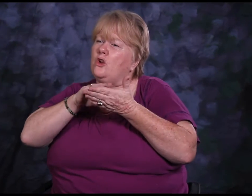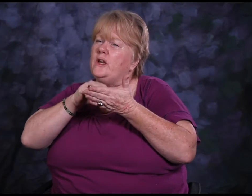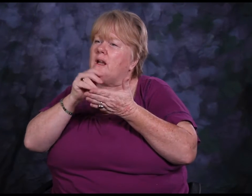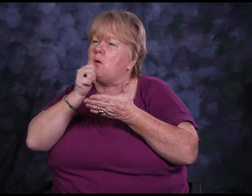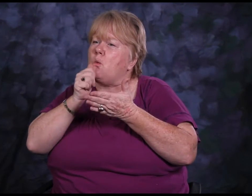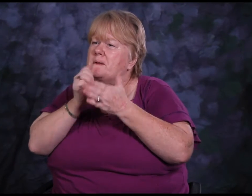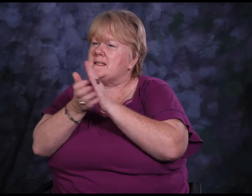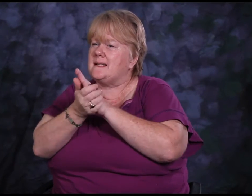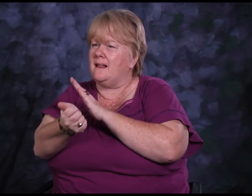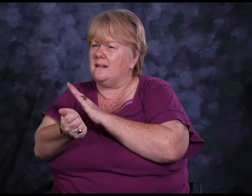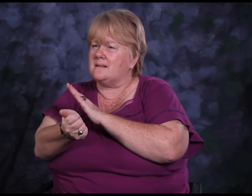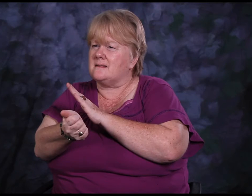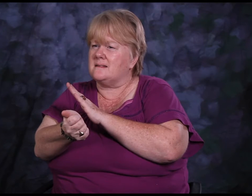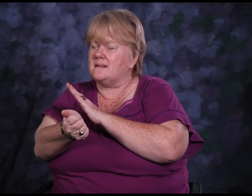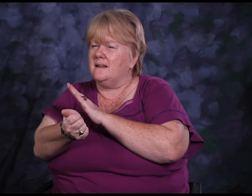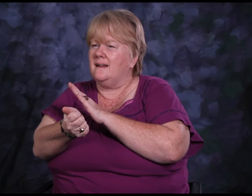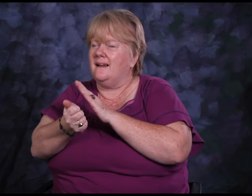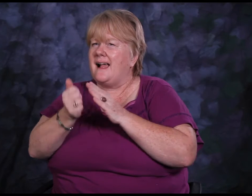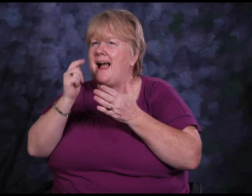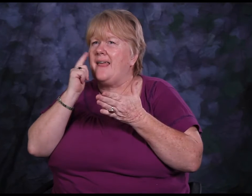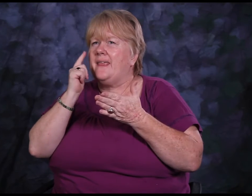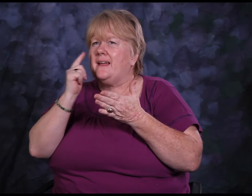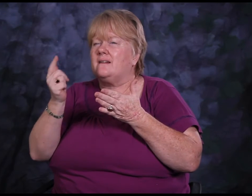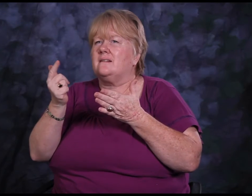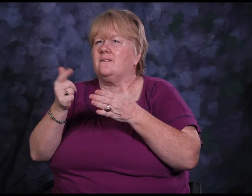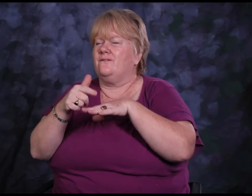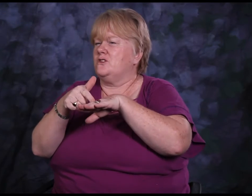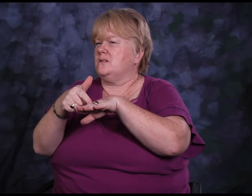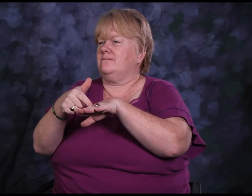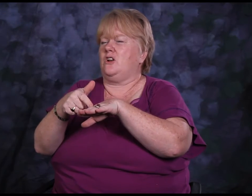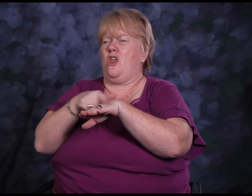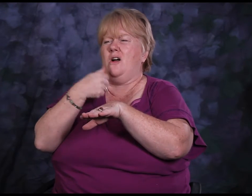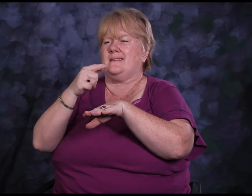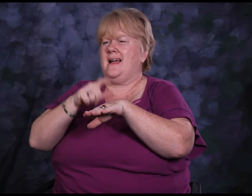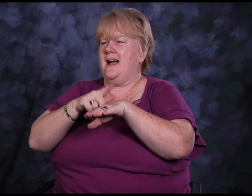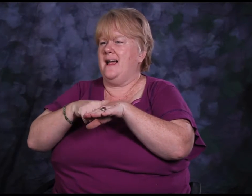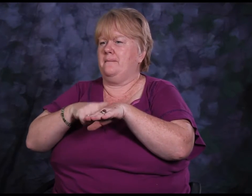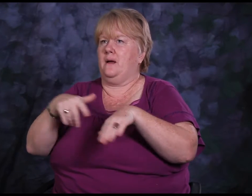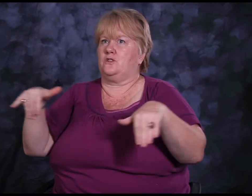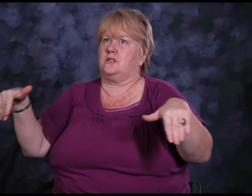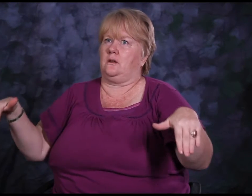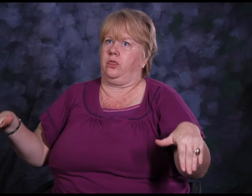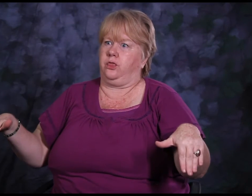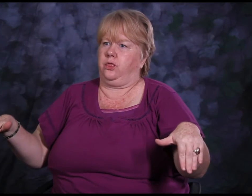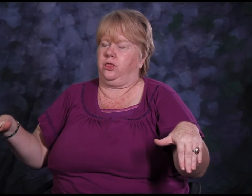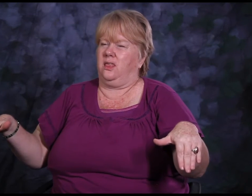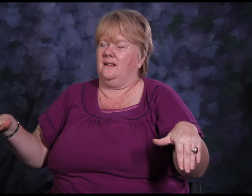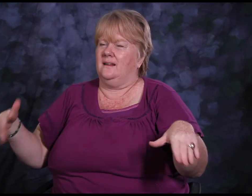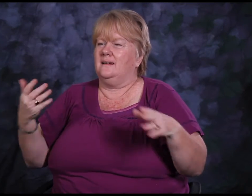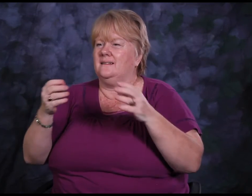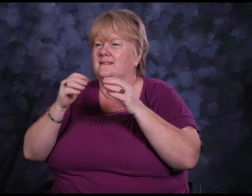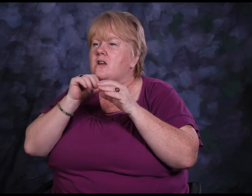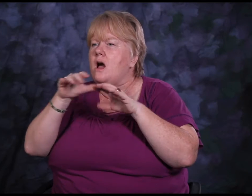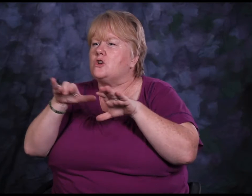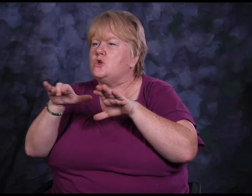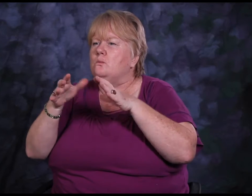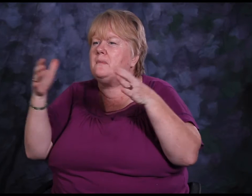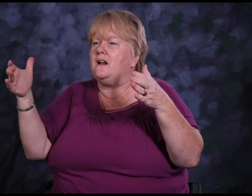It was also incredibly helpful to learn coping skills. For a long time I was lethargic and I didn't do much.